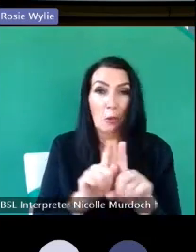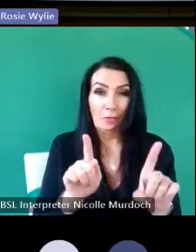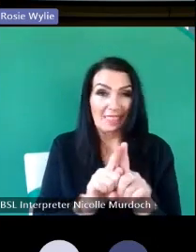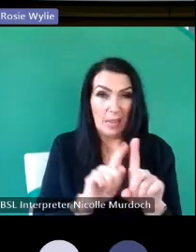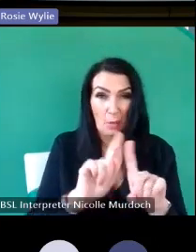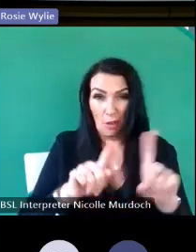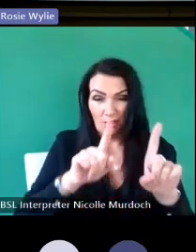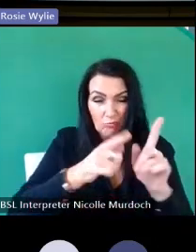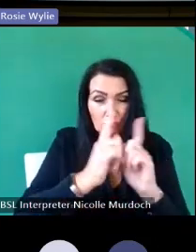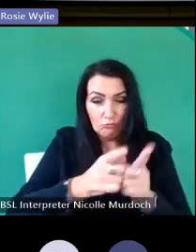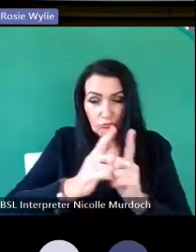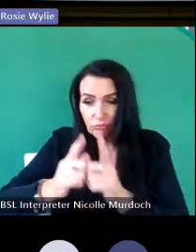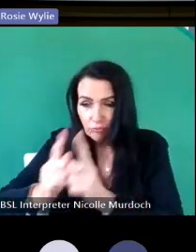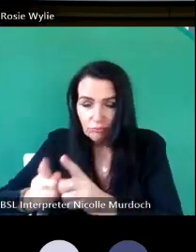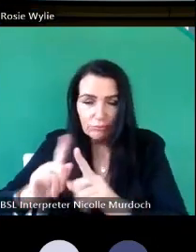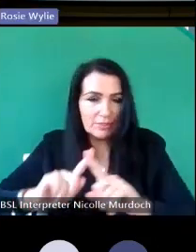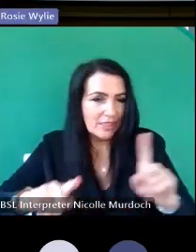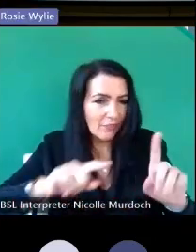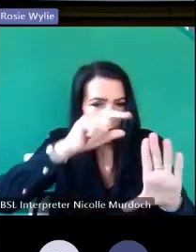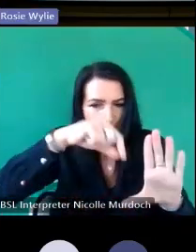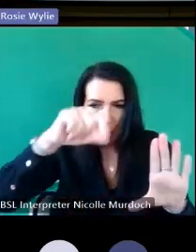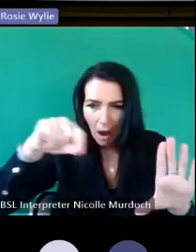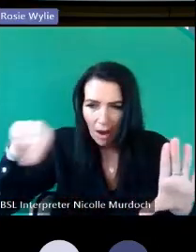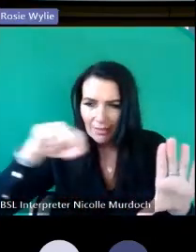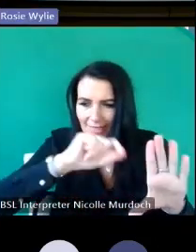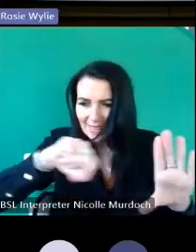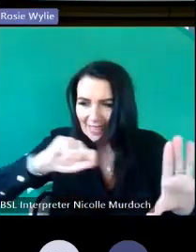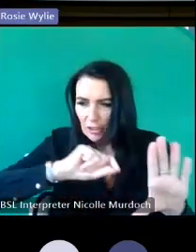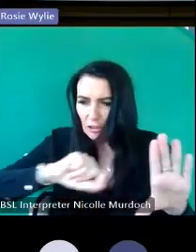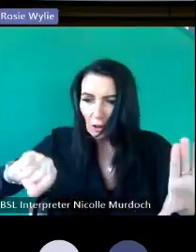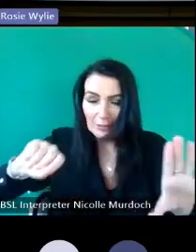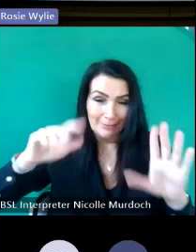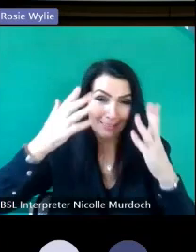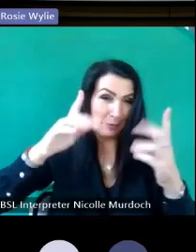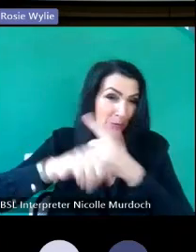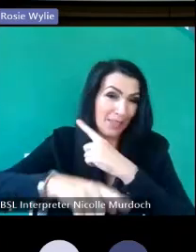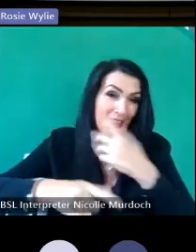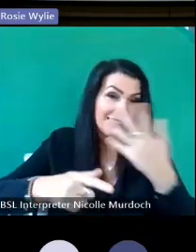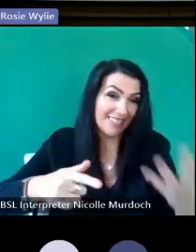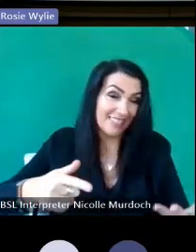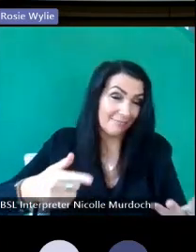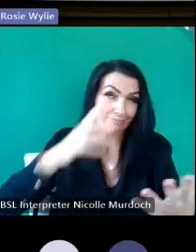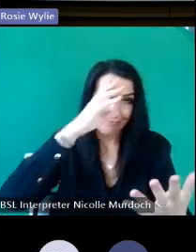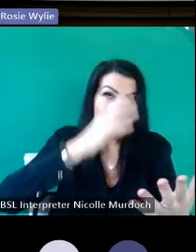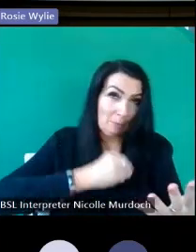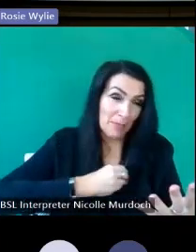marks are different so if anybody can come up with announce how to fix it i' be real liting